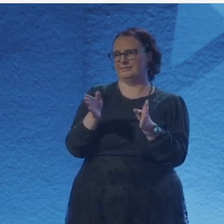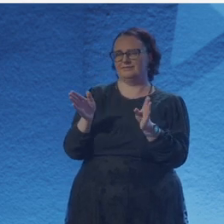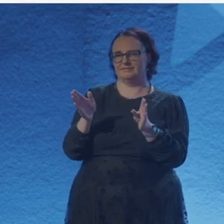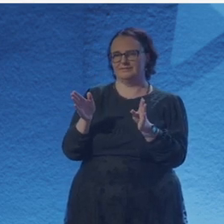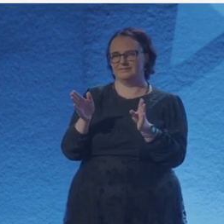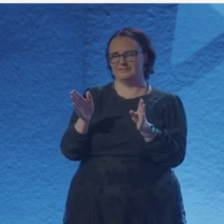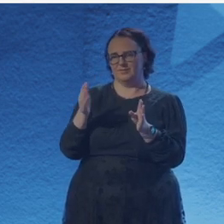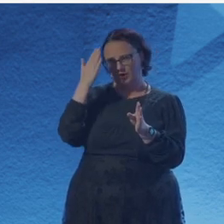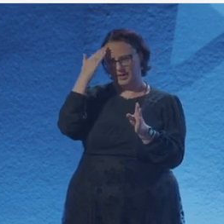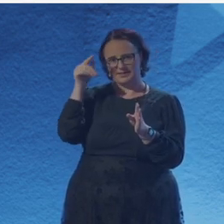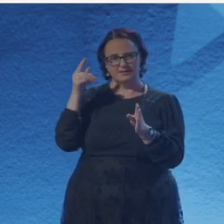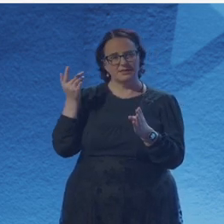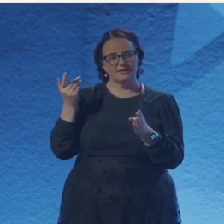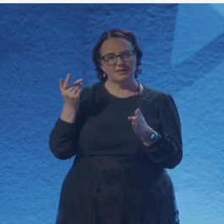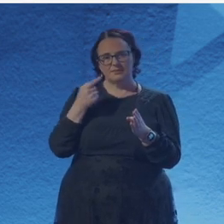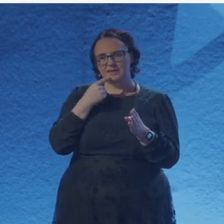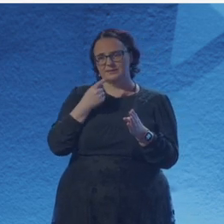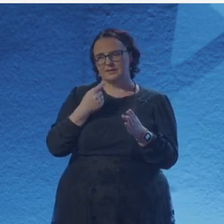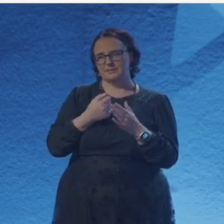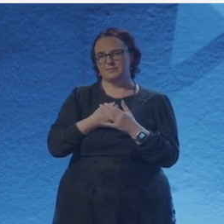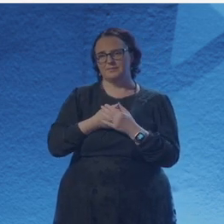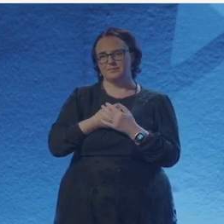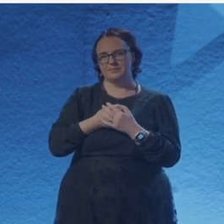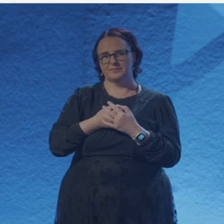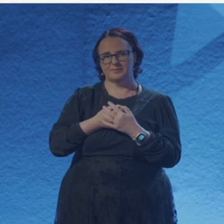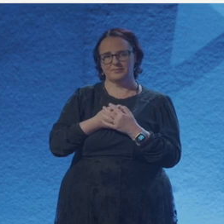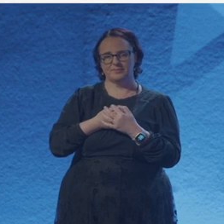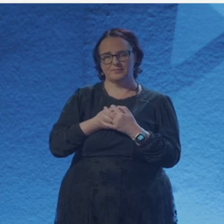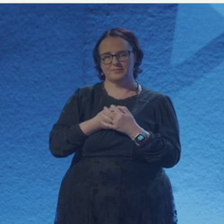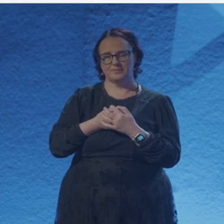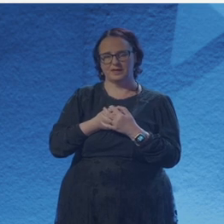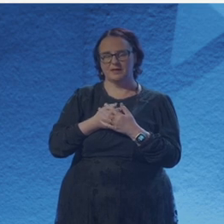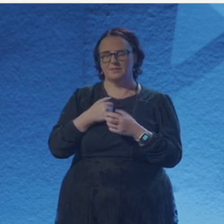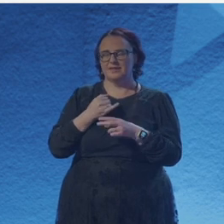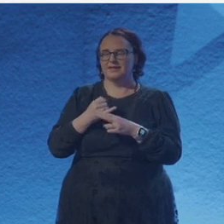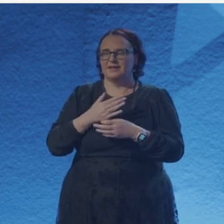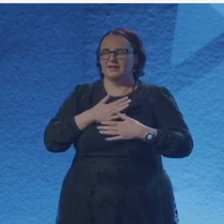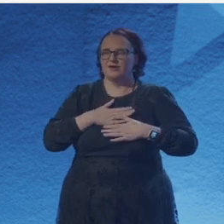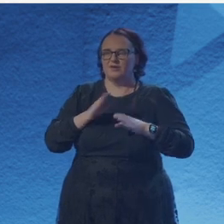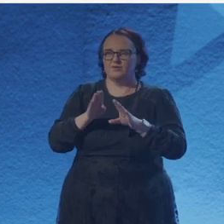I really, really know there's not just one quantitative way of doing science.